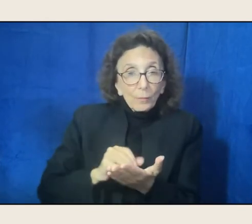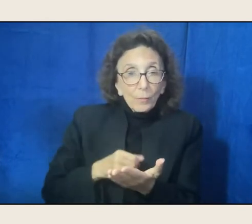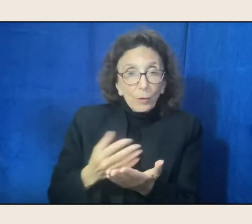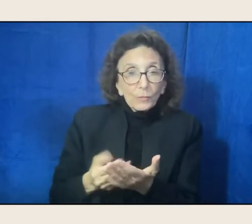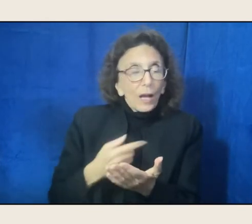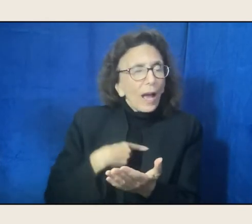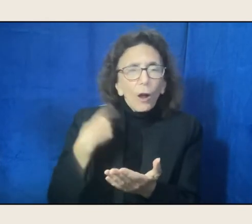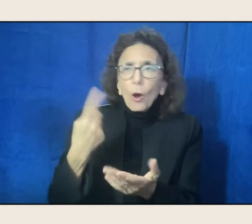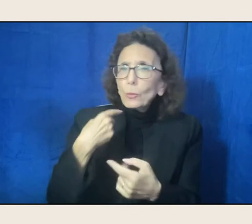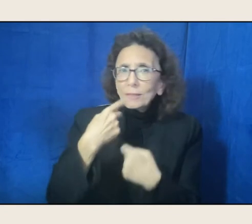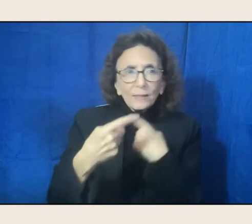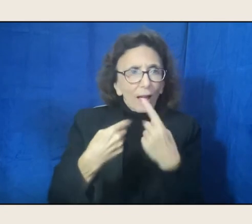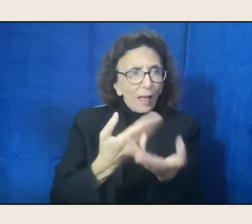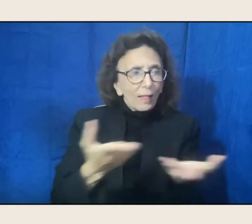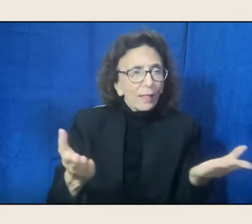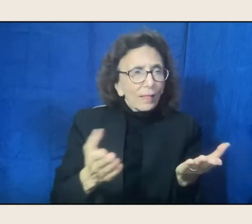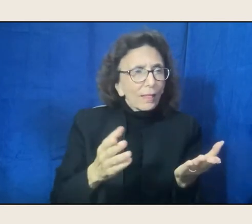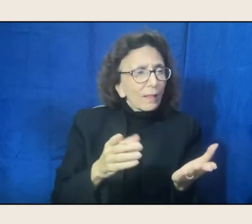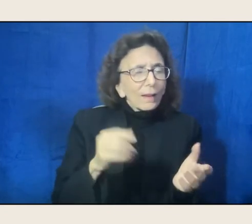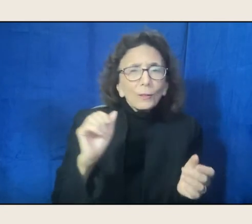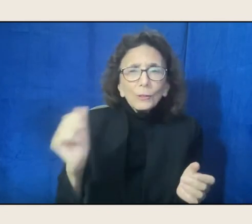you don't have to be a poet to write poetry.